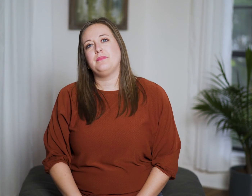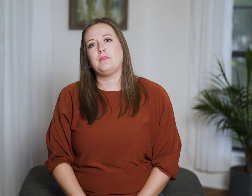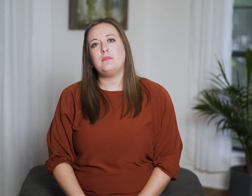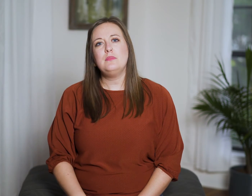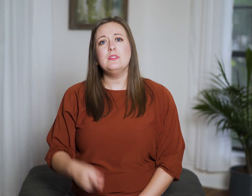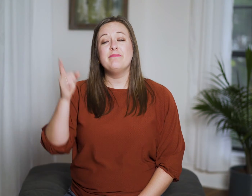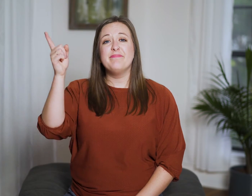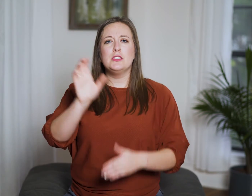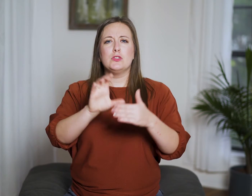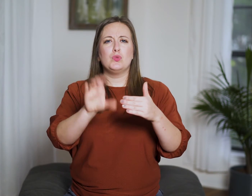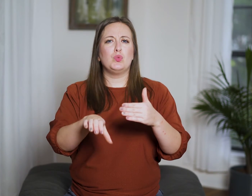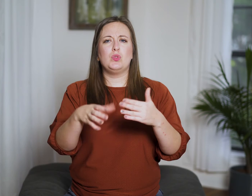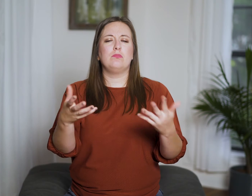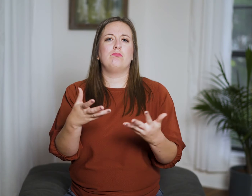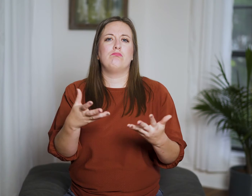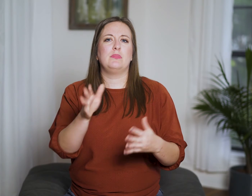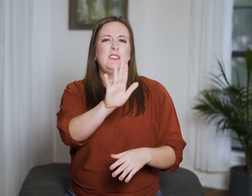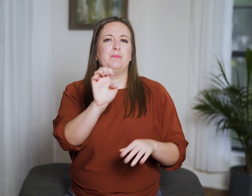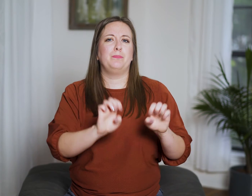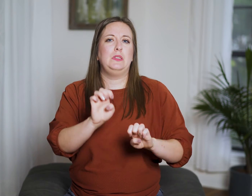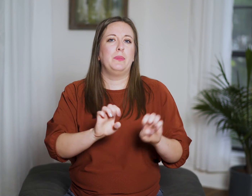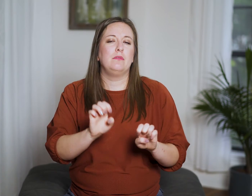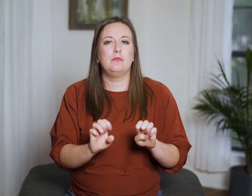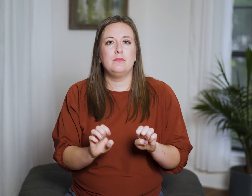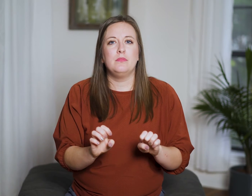Then he gives the conclusion of his experiment: